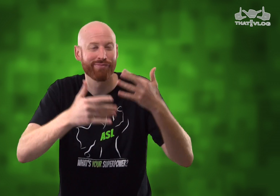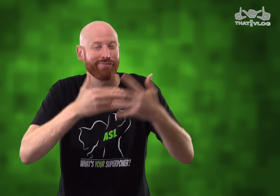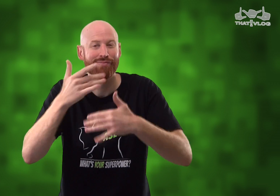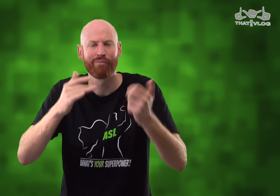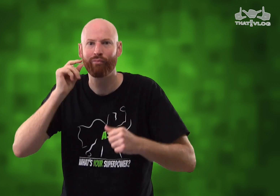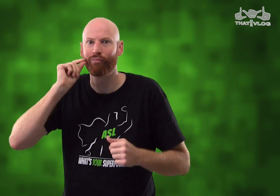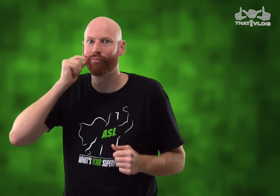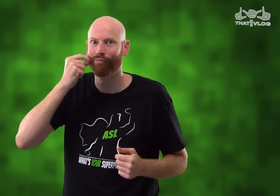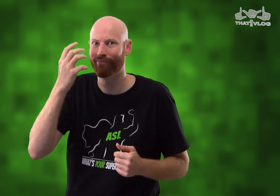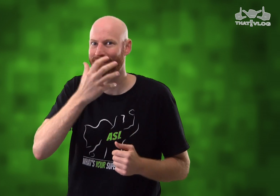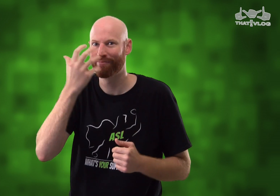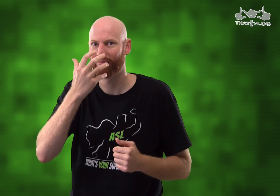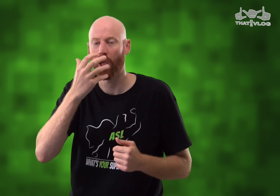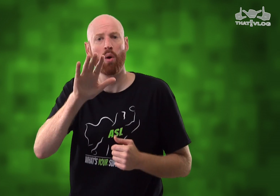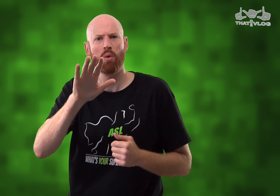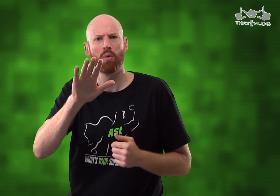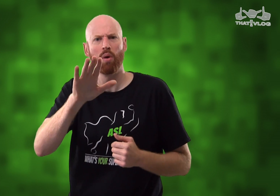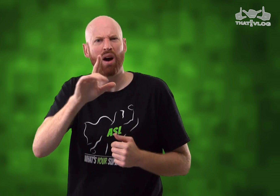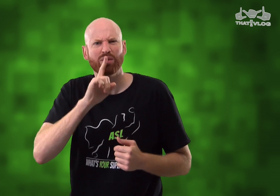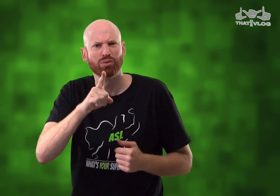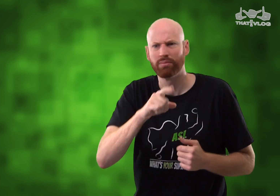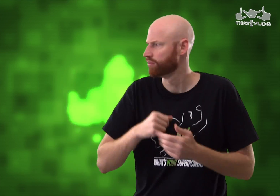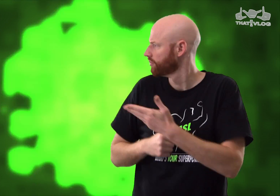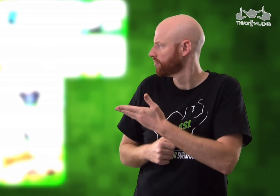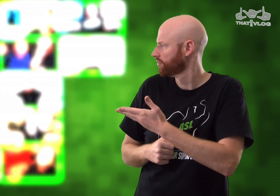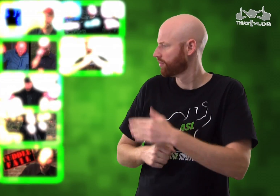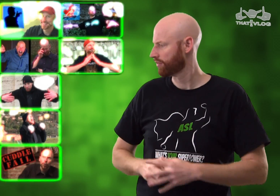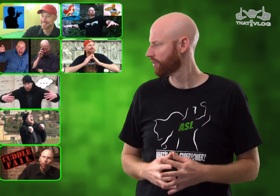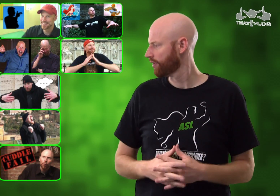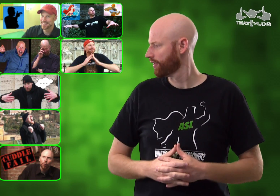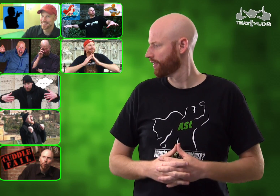a lot about Italy, it was an amazing experience. Actually...